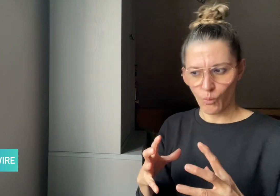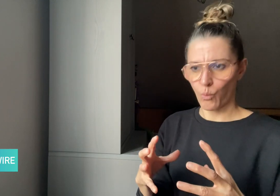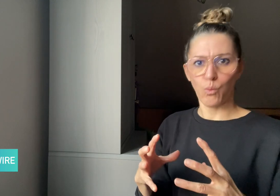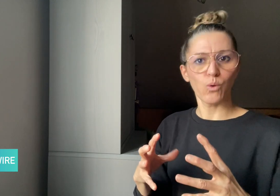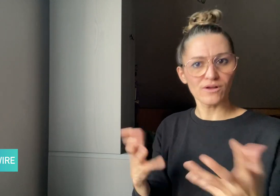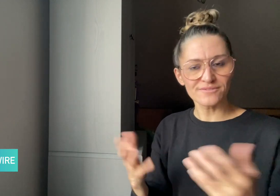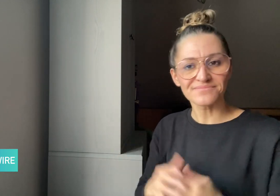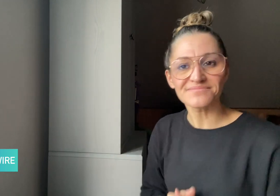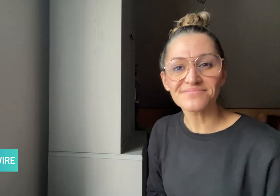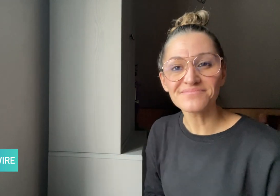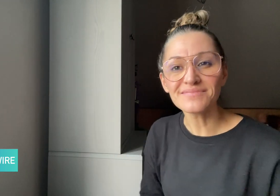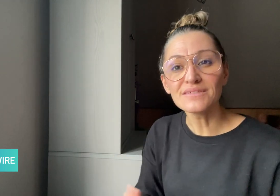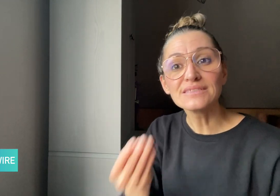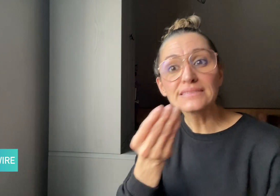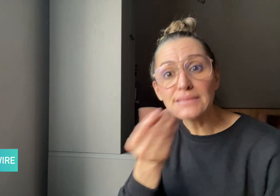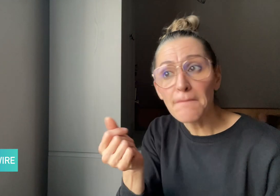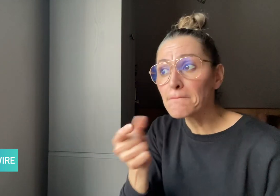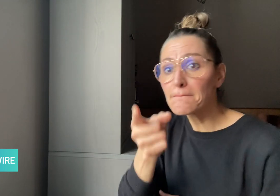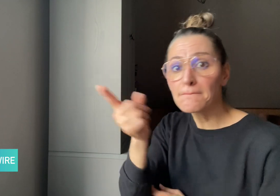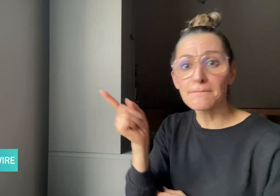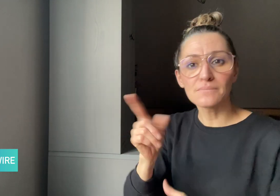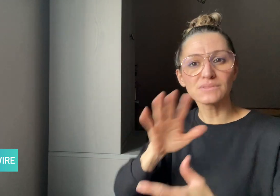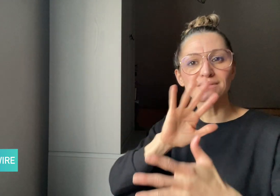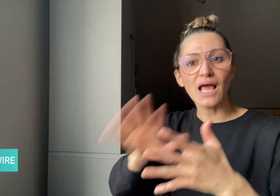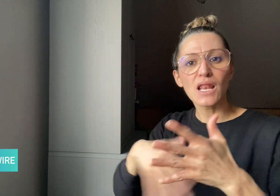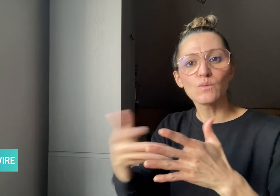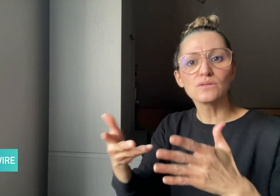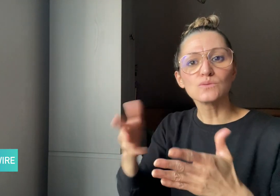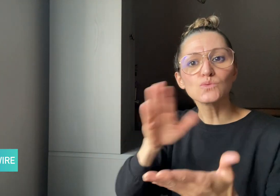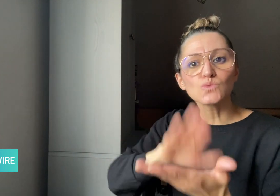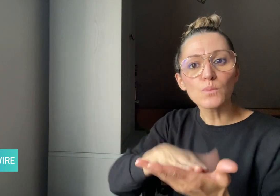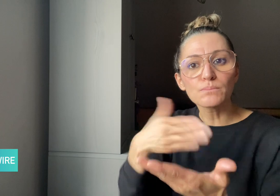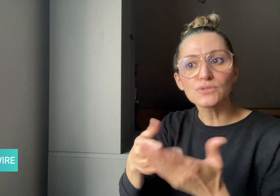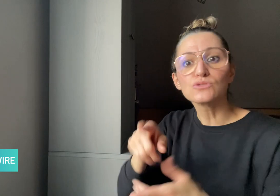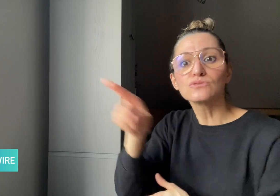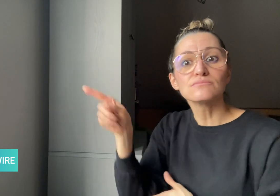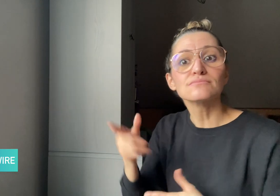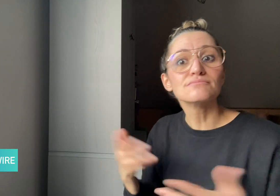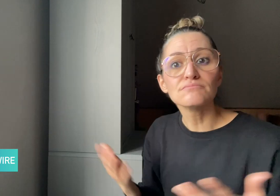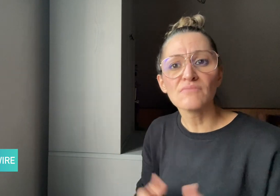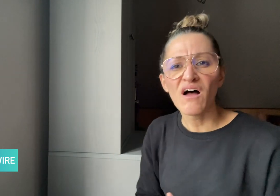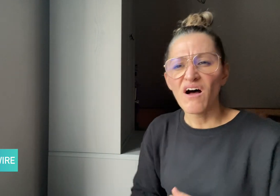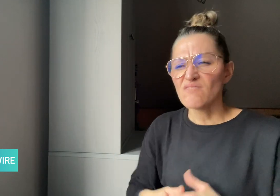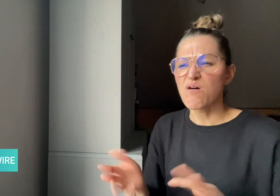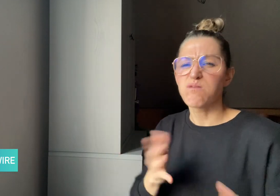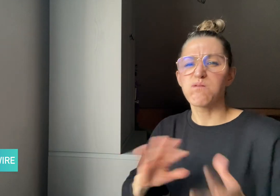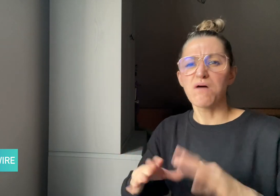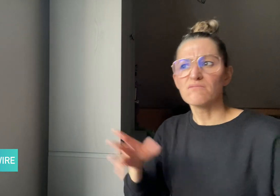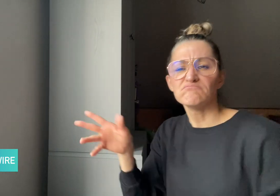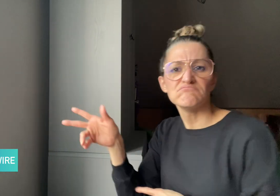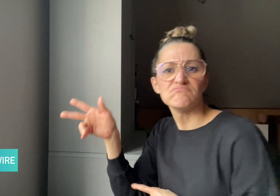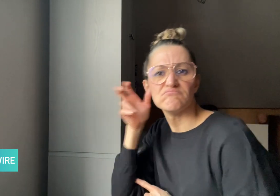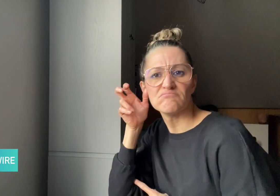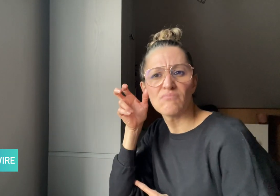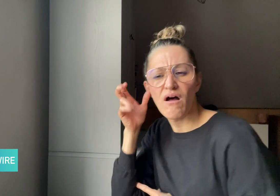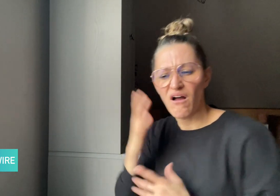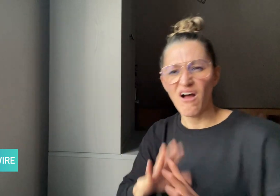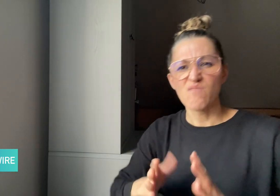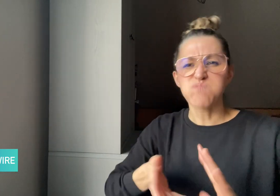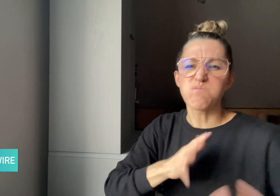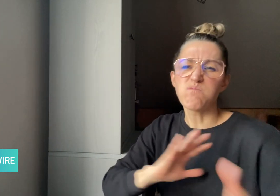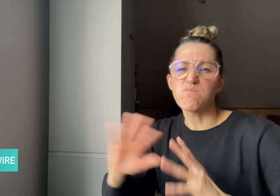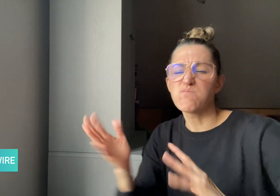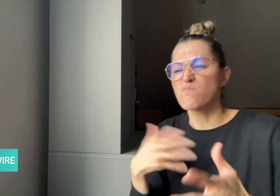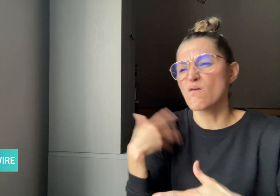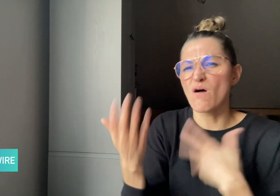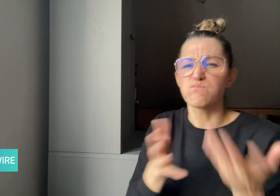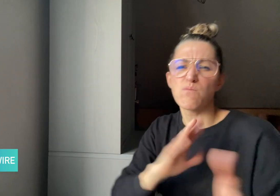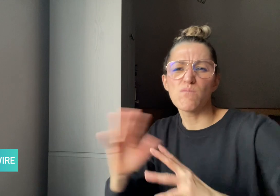Some sign language interpreters translate songs for Deaf people